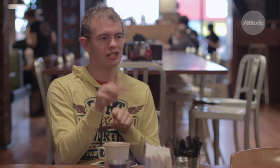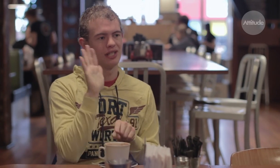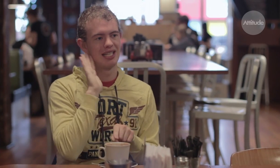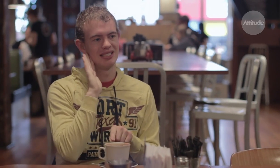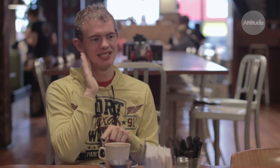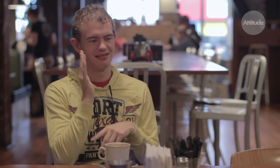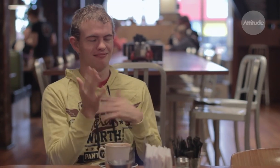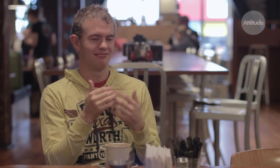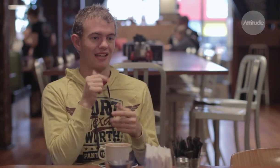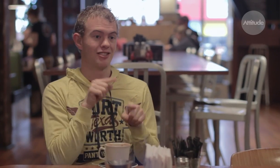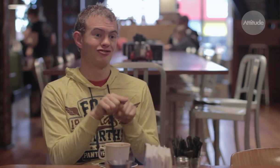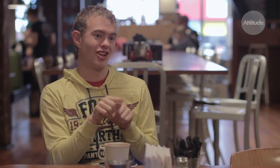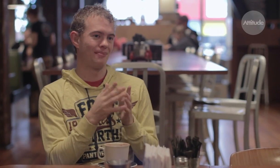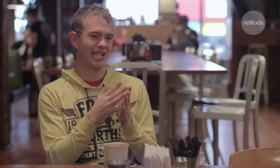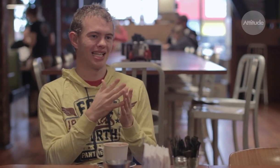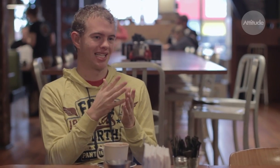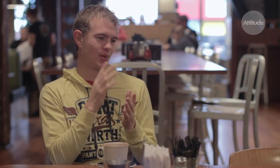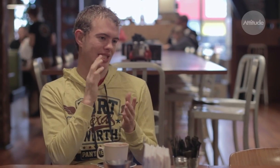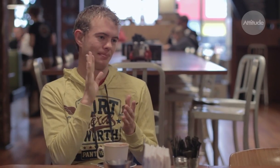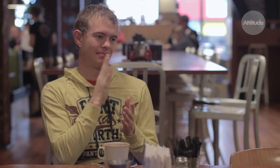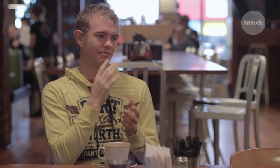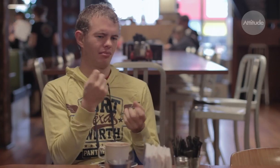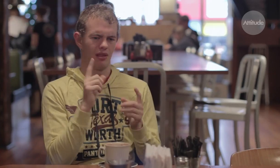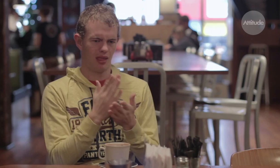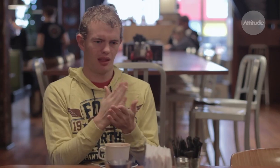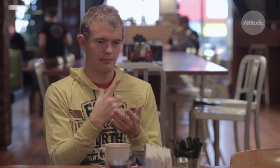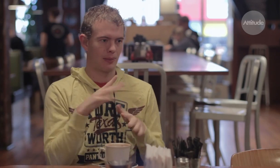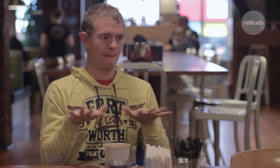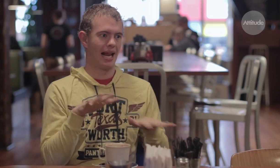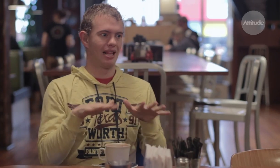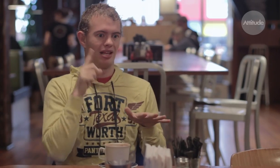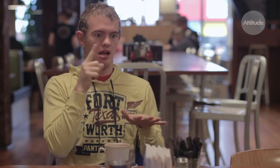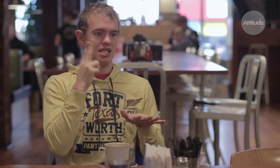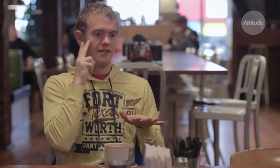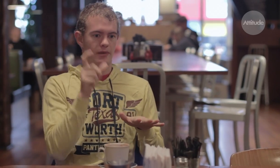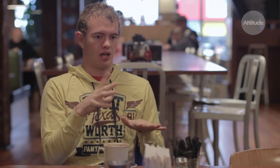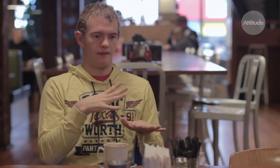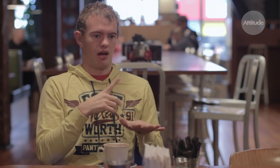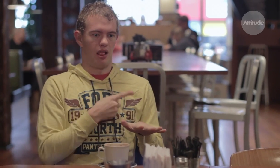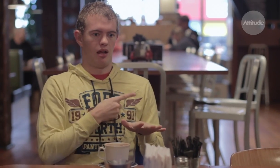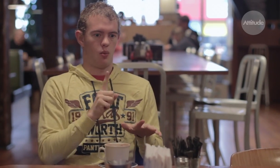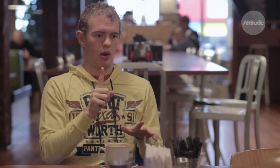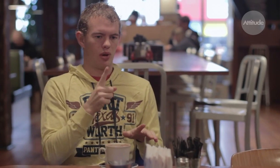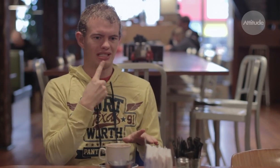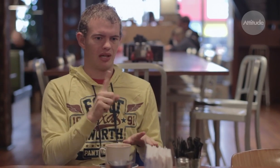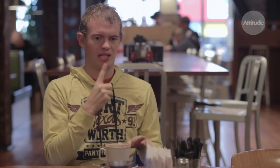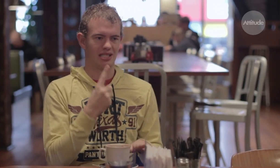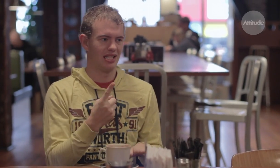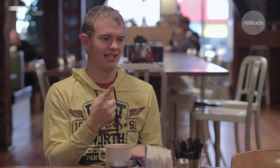they’d understand… But sometimes they just panic at having to communicate with a deaf customer. “Oh my god what’s he saying? What’s he saying?”